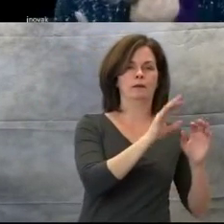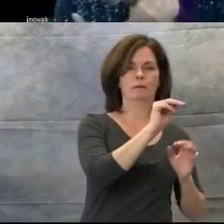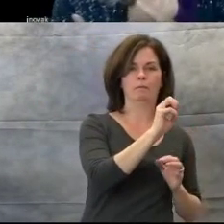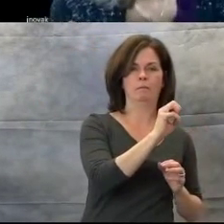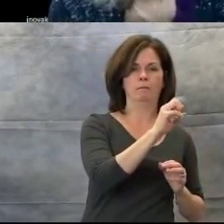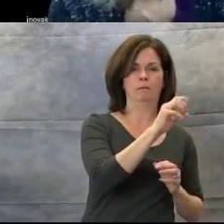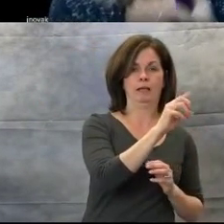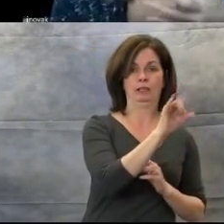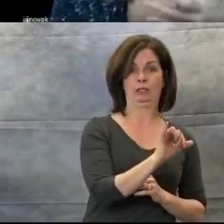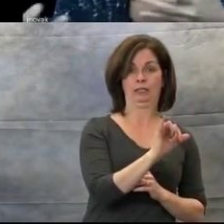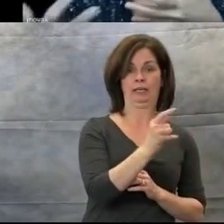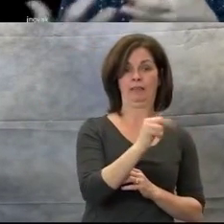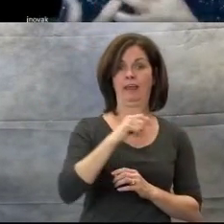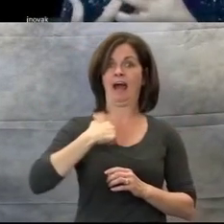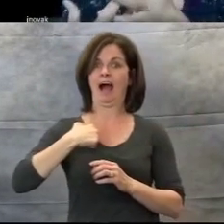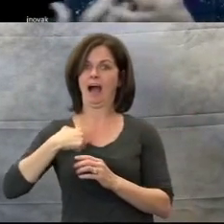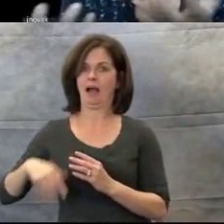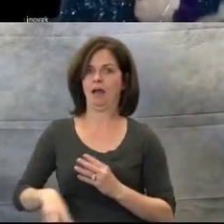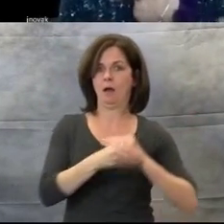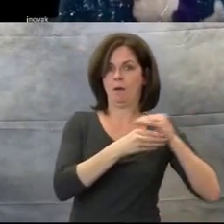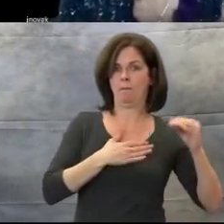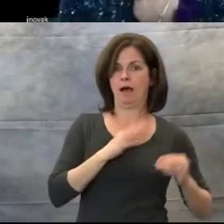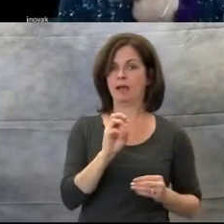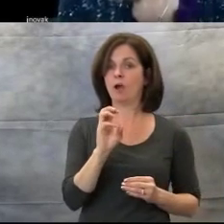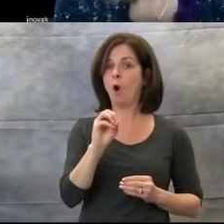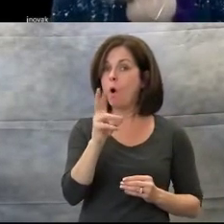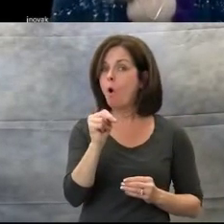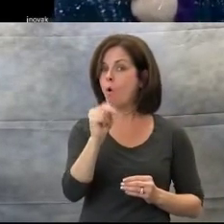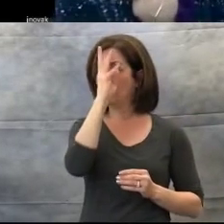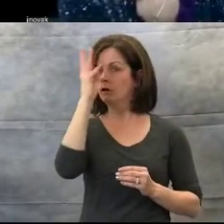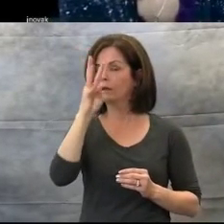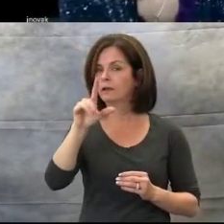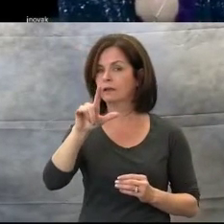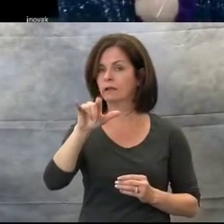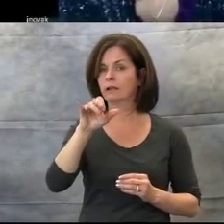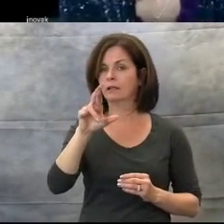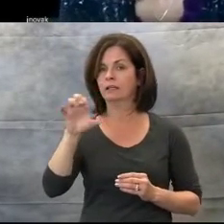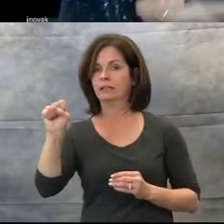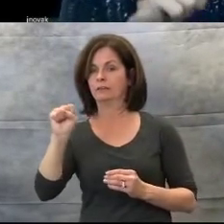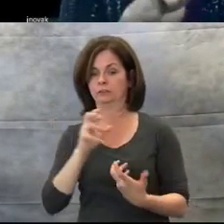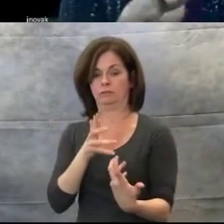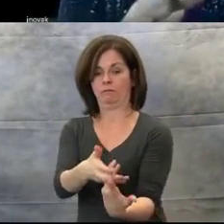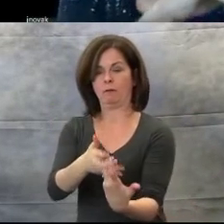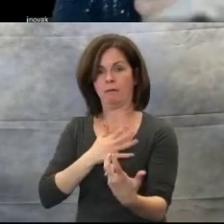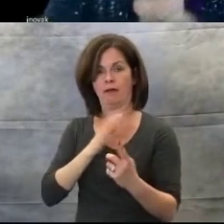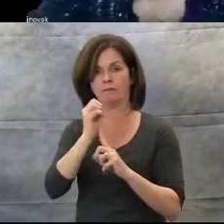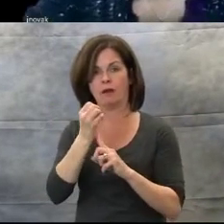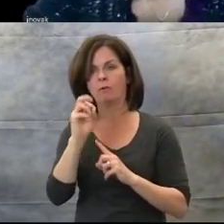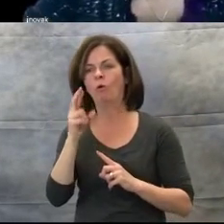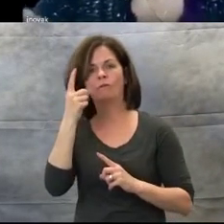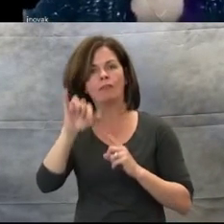my environment or what I need for that class. For example, if I needed students to move somewhere